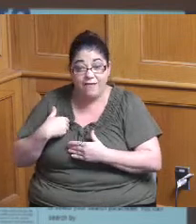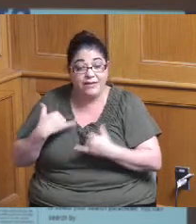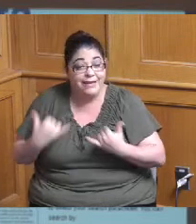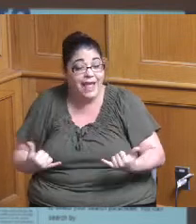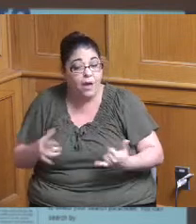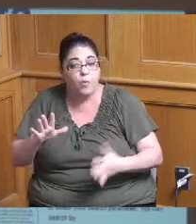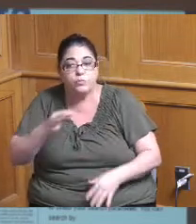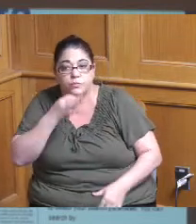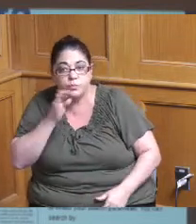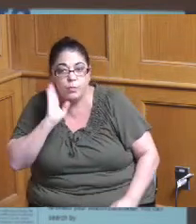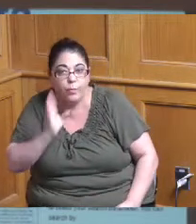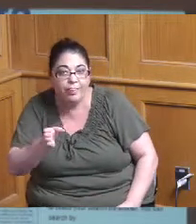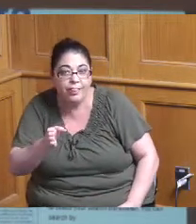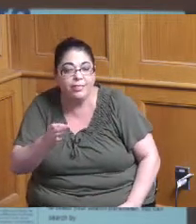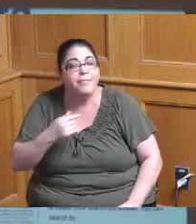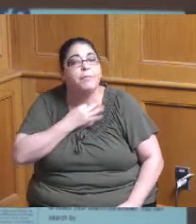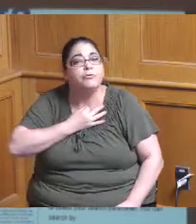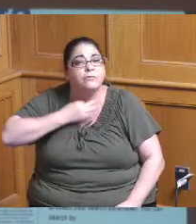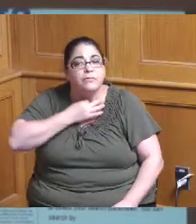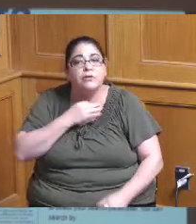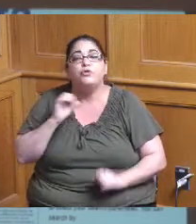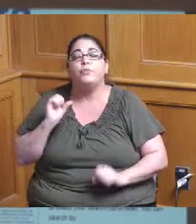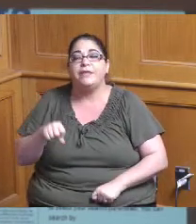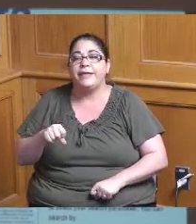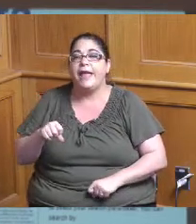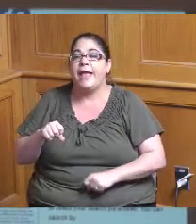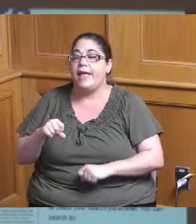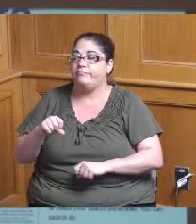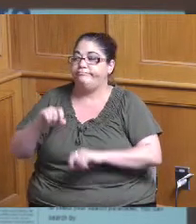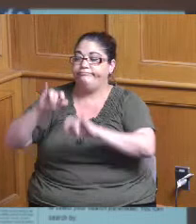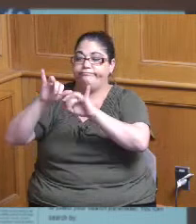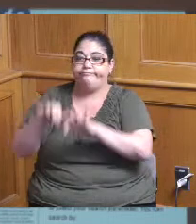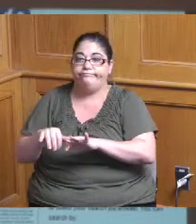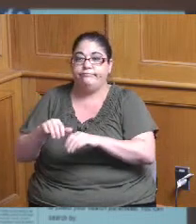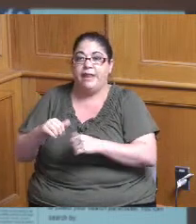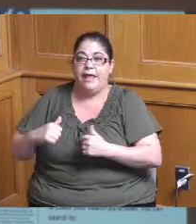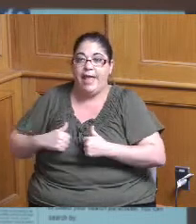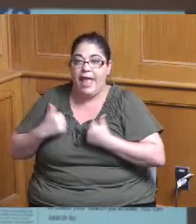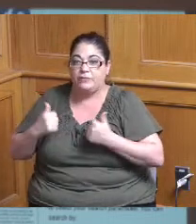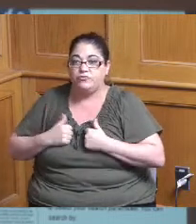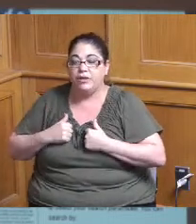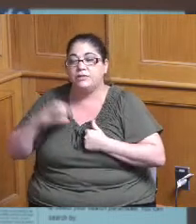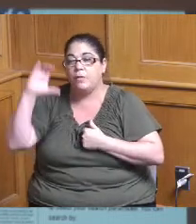under construction you could search by address or by the map and find information about a